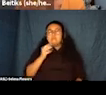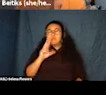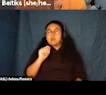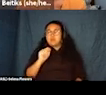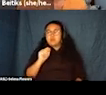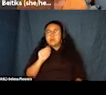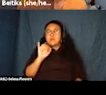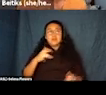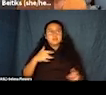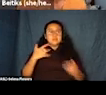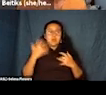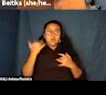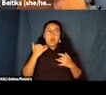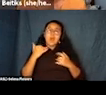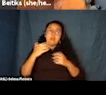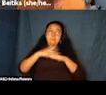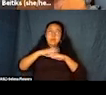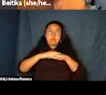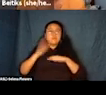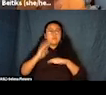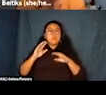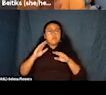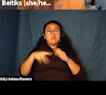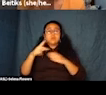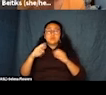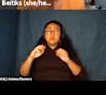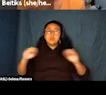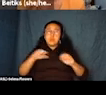of programs that didn't have any form of access can now have some access.